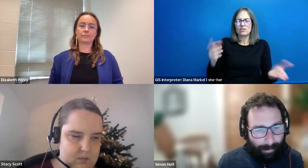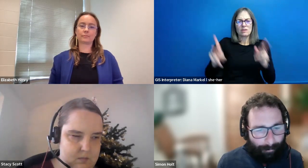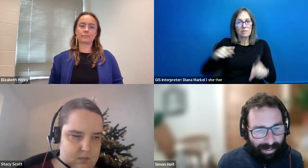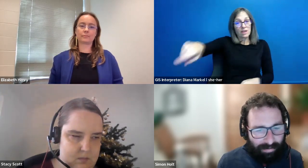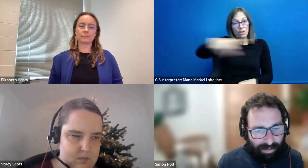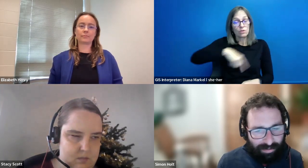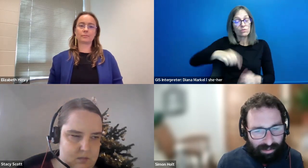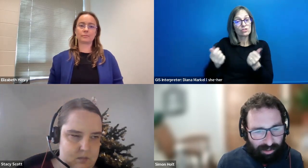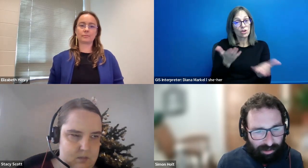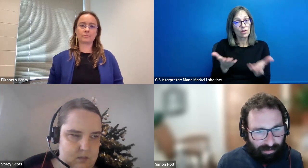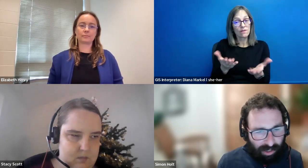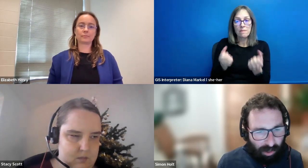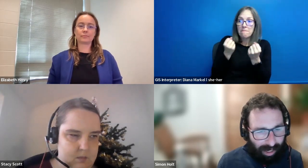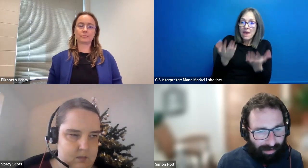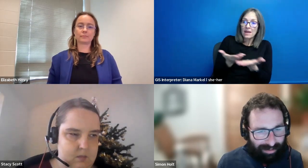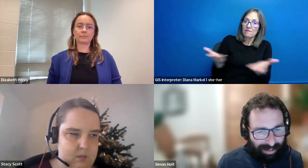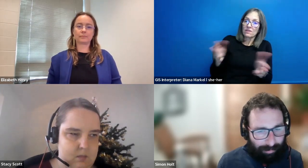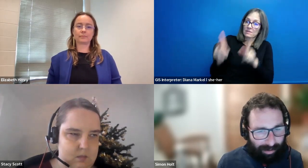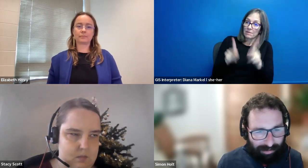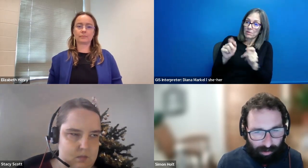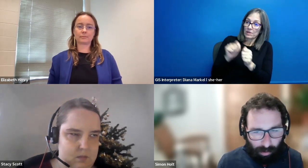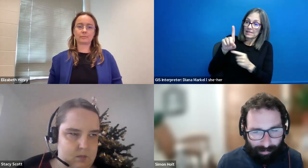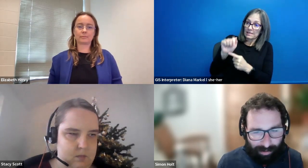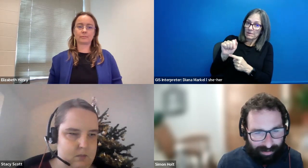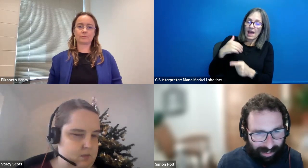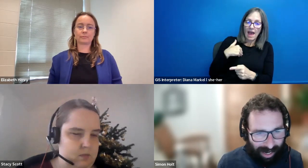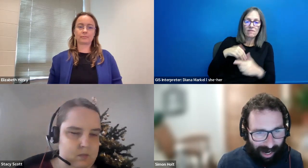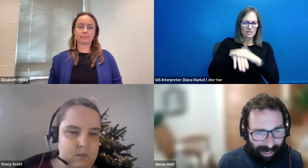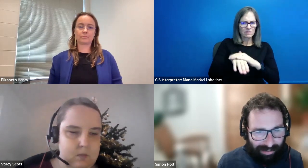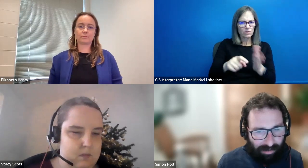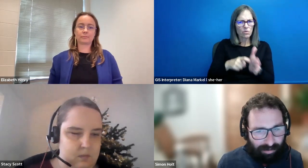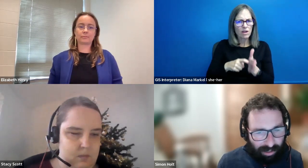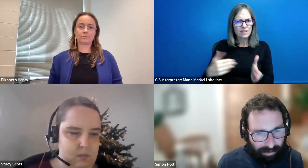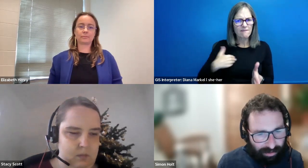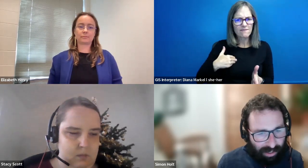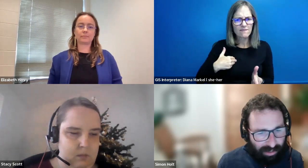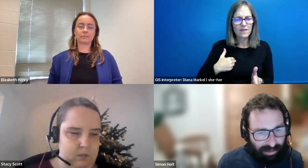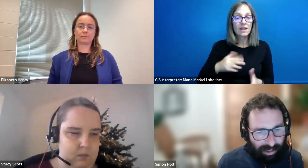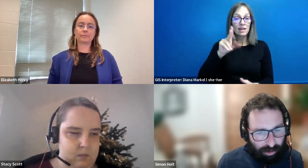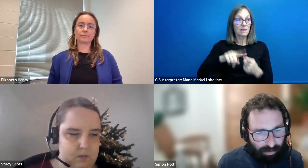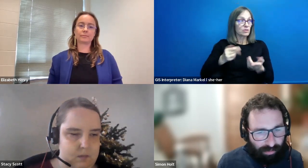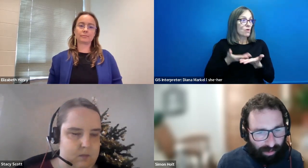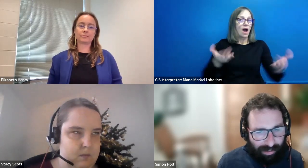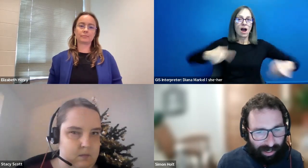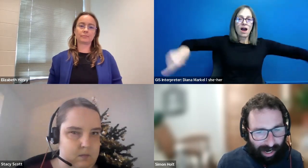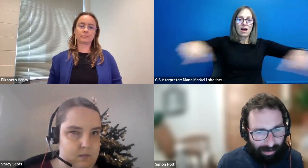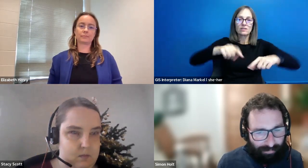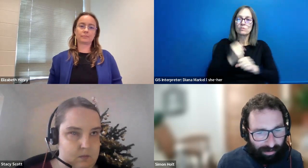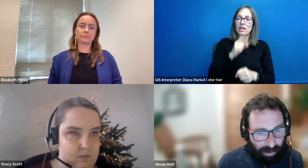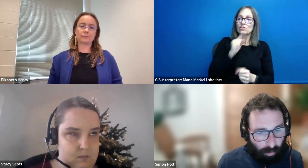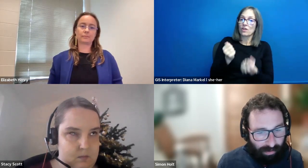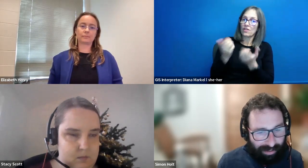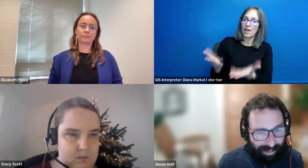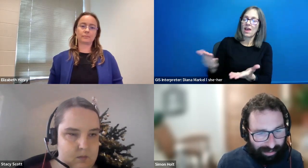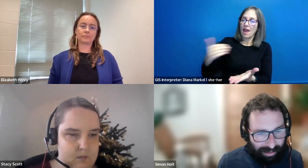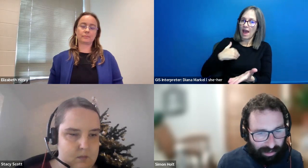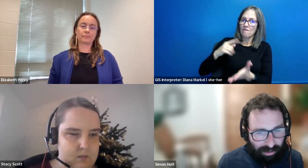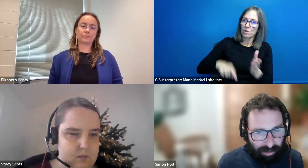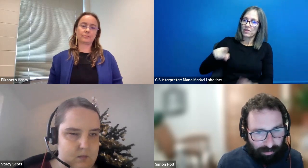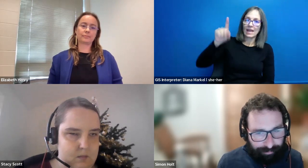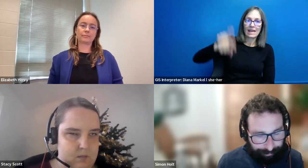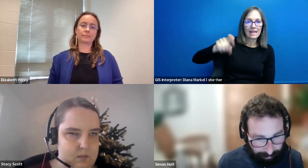Simon Holt: Many of these individuals will have accessibility requirements, and it's up to us to make sure that they have what they need to